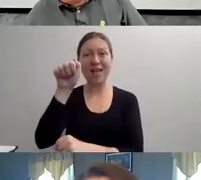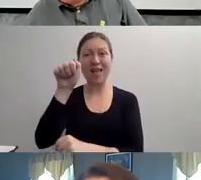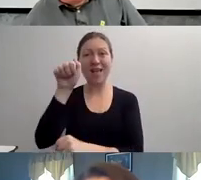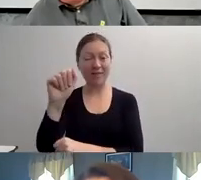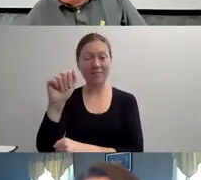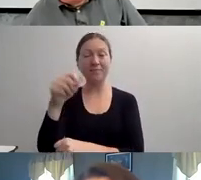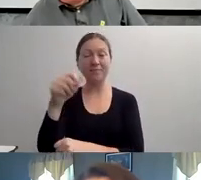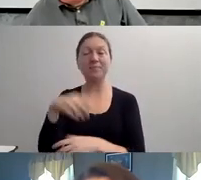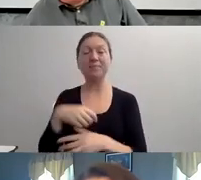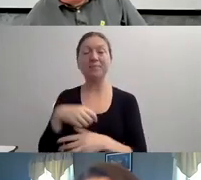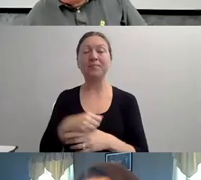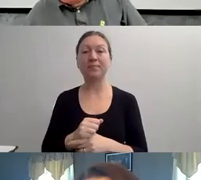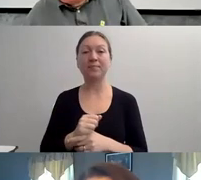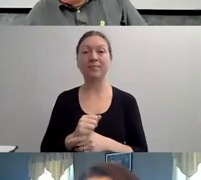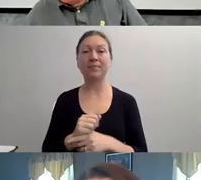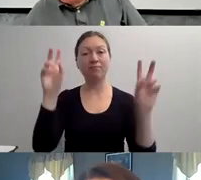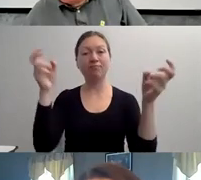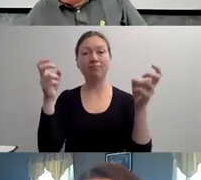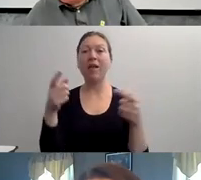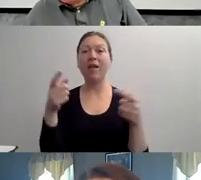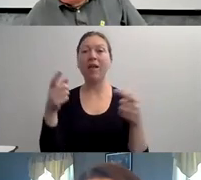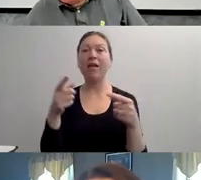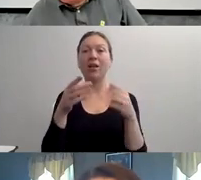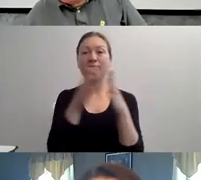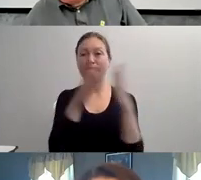STEVE FOELSCH IS THE DIRECTOR OF DISABILITY STUDIES AT STARKLOFF DISABILITY INSTITUTE.